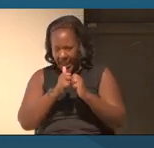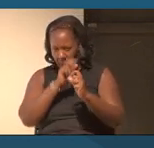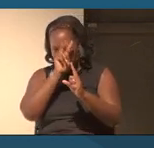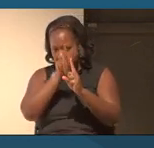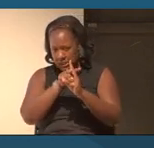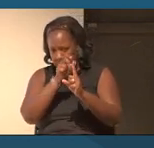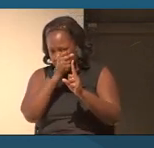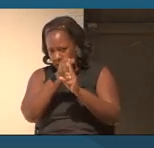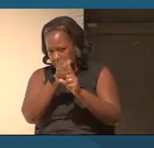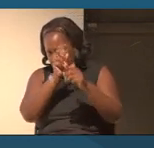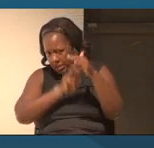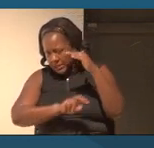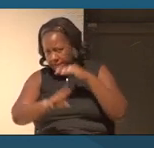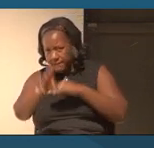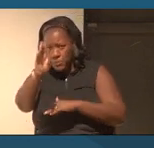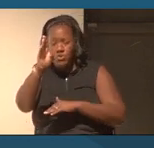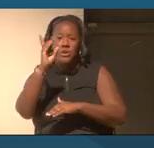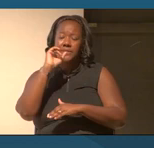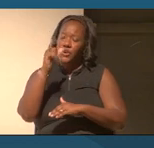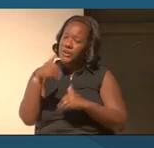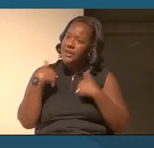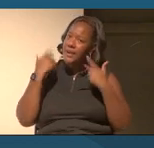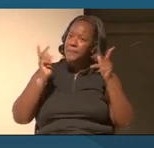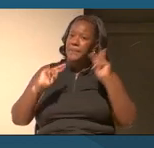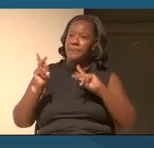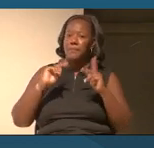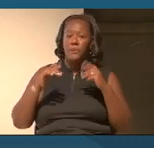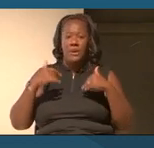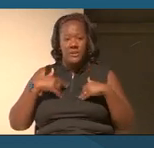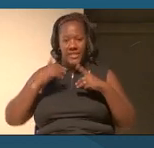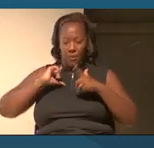are young people who are gonna carry the banners that we hold up.